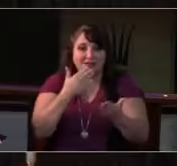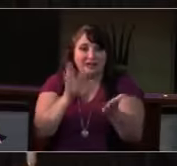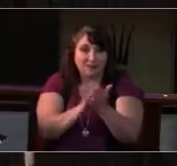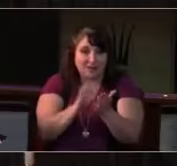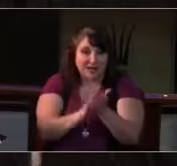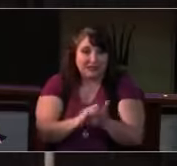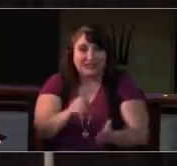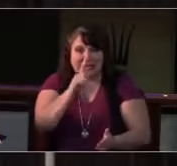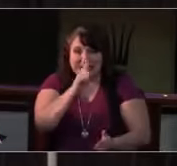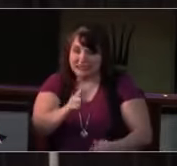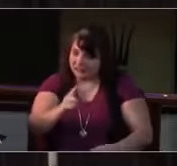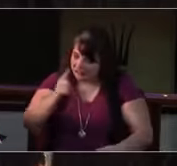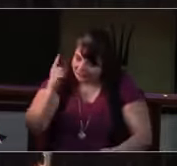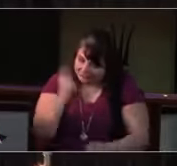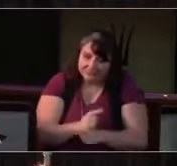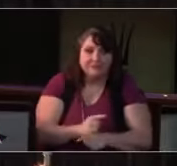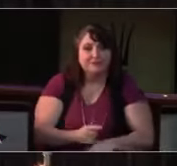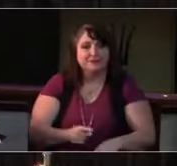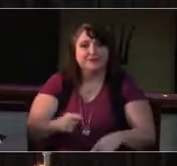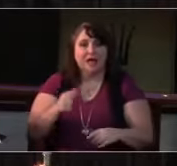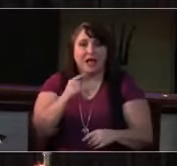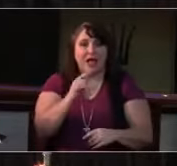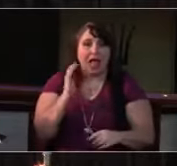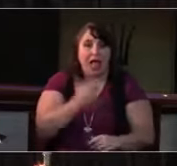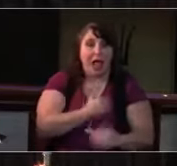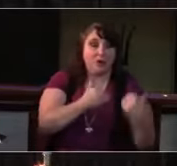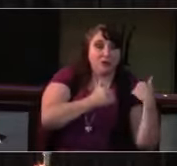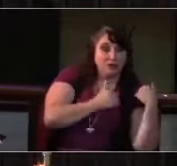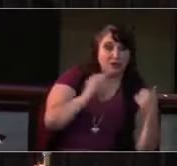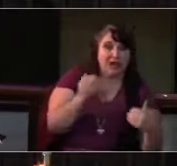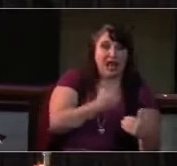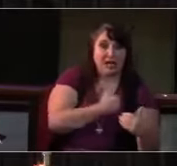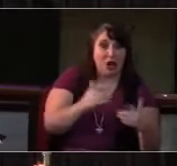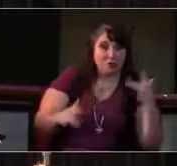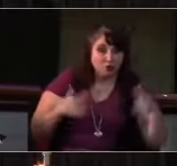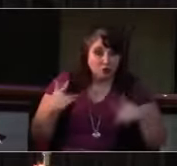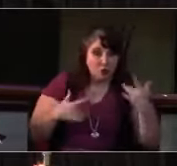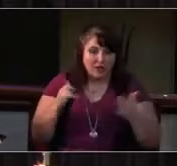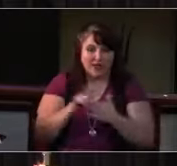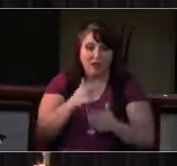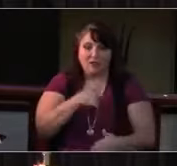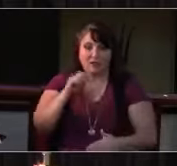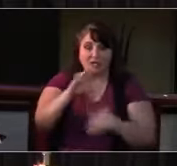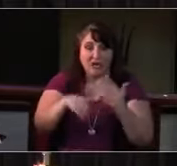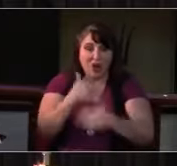Risen One, as you broke bread with the disciples on the shore, meet us now in this meal.